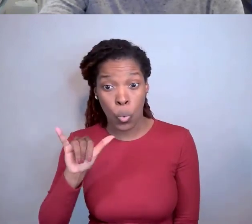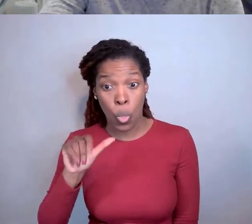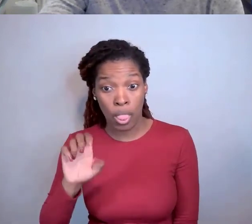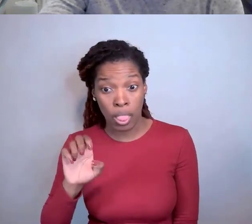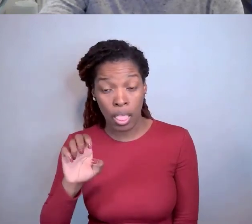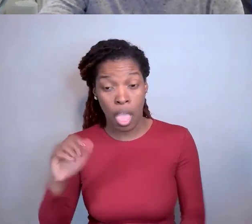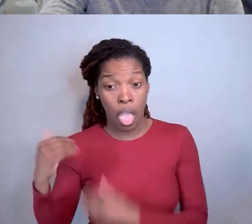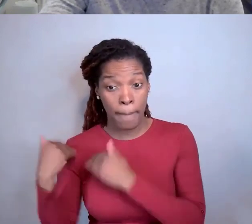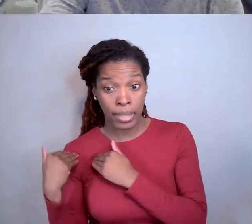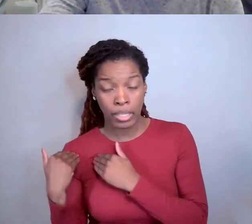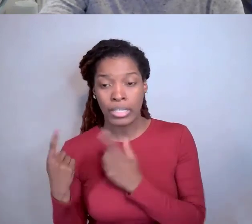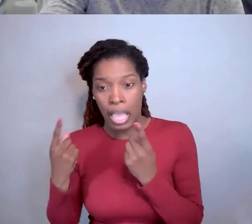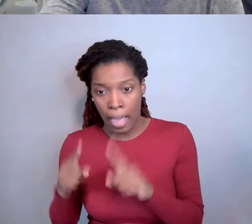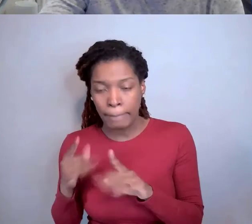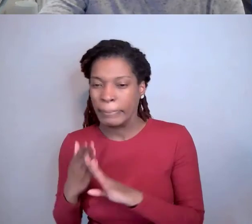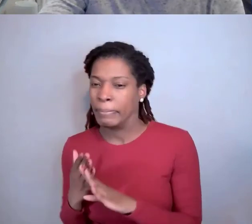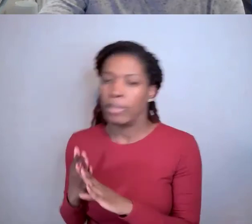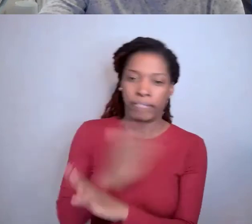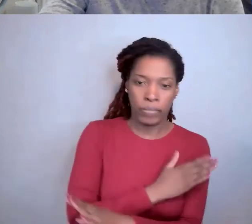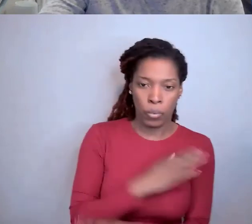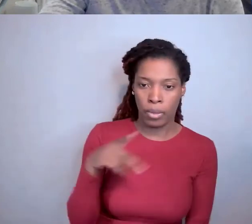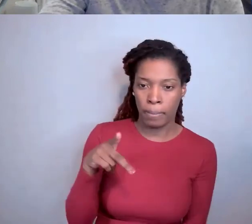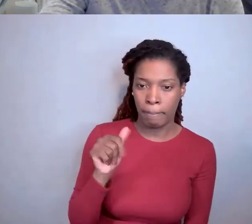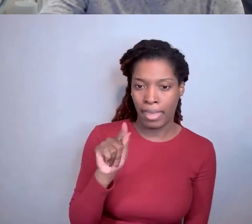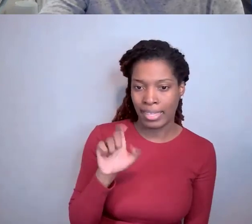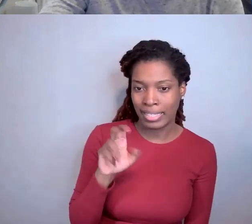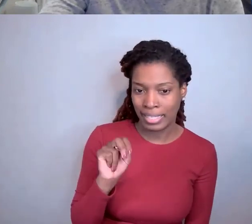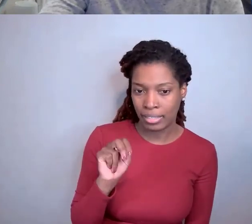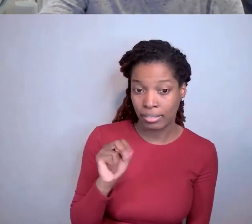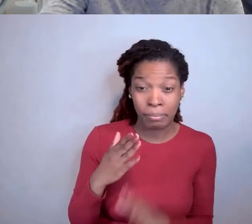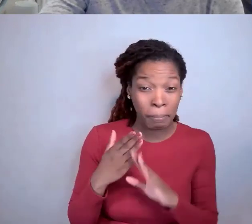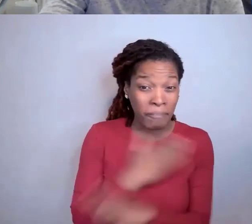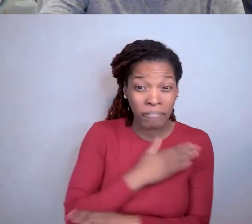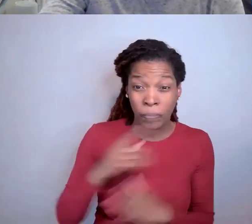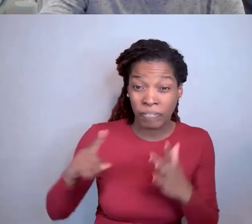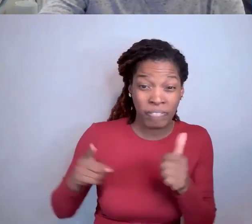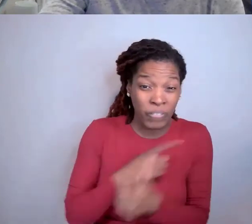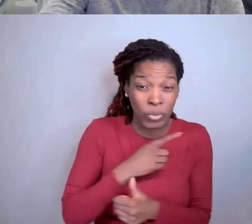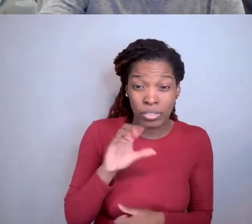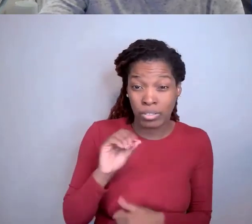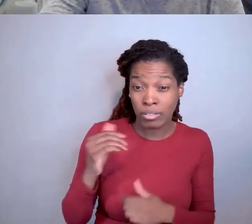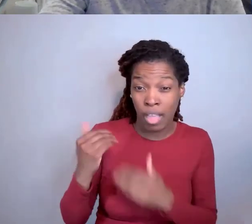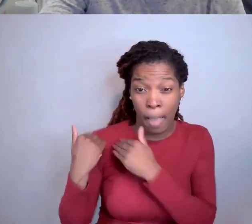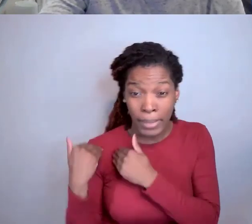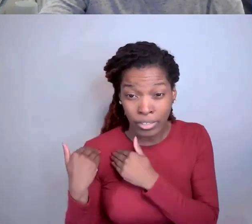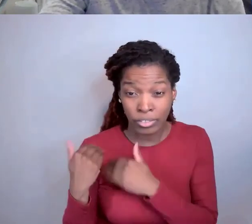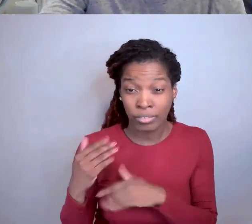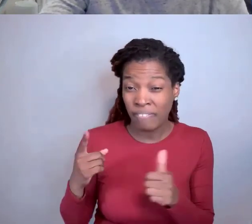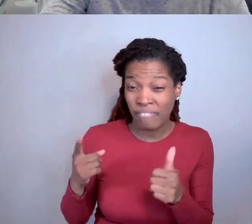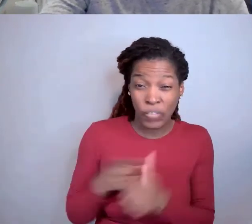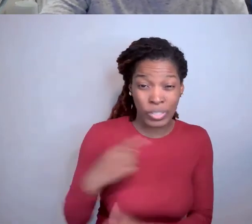patenting begins so before your first obligation or before your first application is filed,